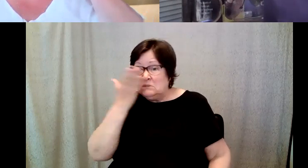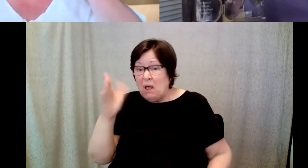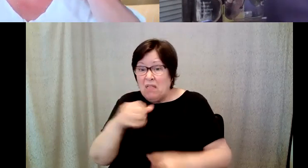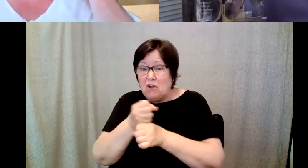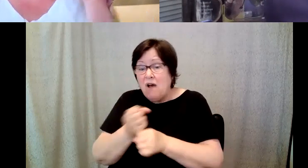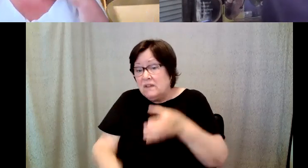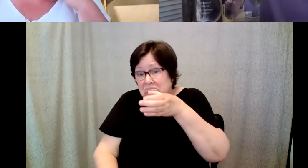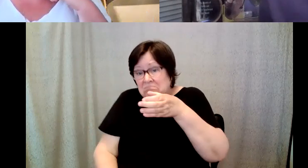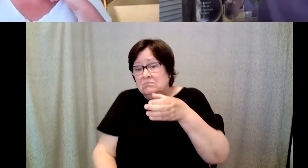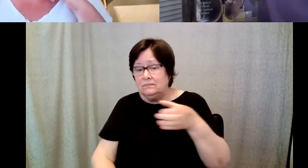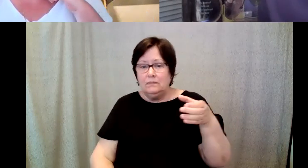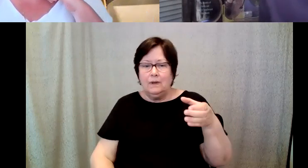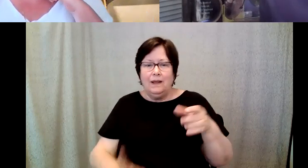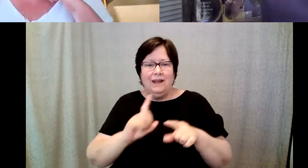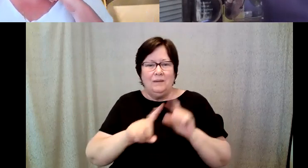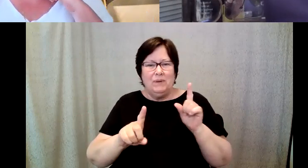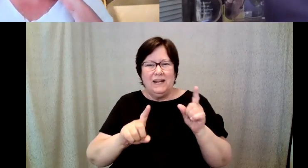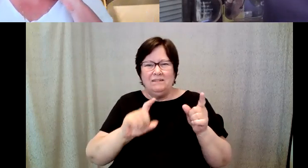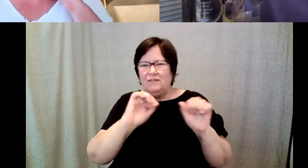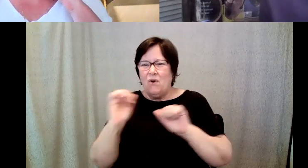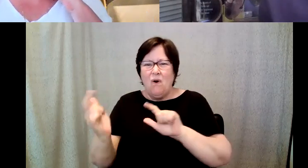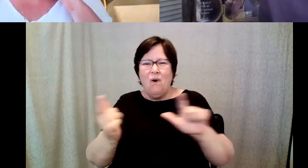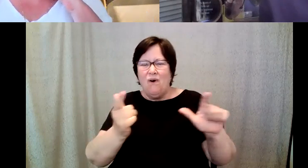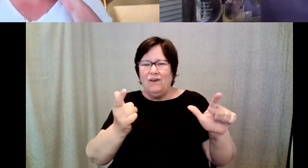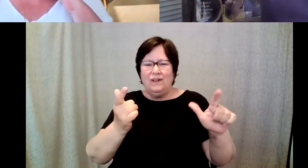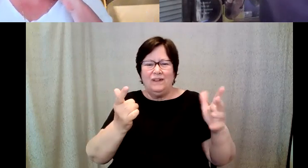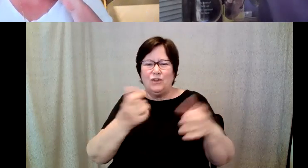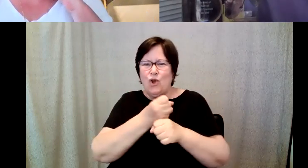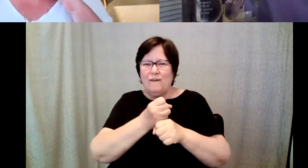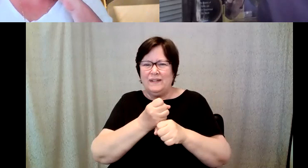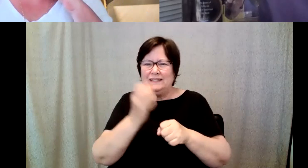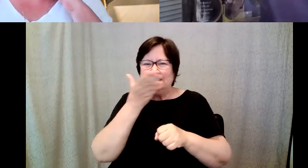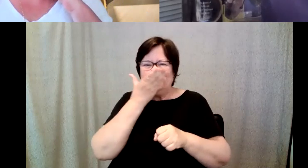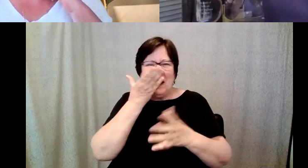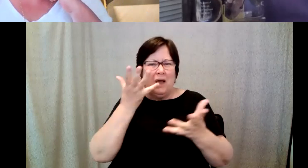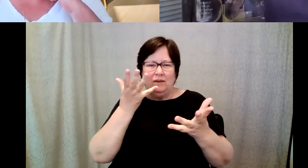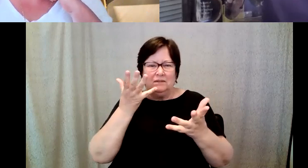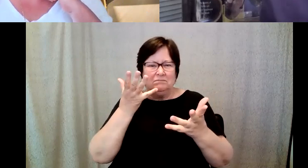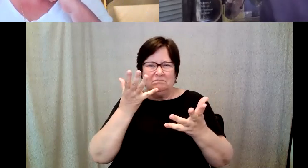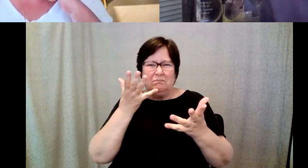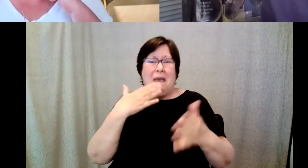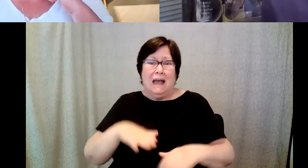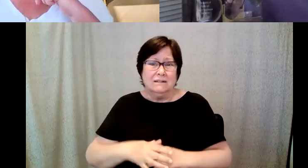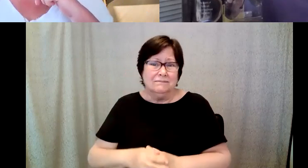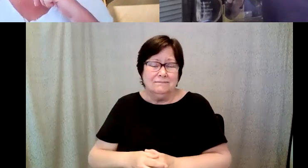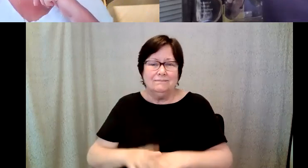that that difference it smelled like coffee, but it it it sort of all smelled. D. Major Cohen: Compared to today, it really all smelled pretty bad, but it was coffee